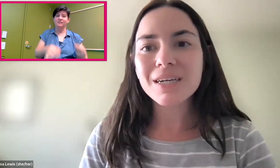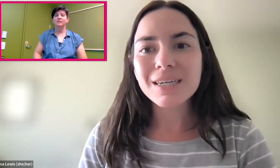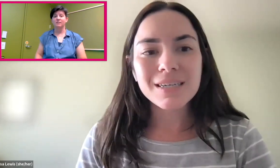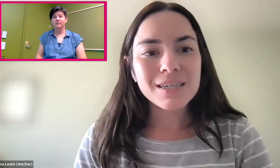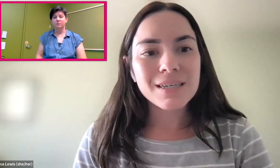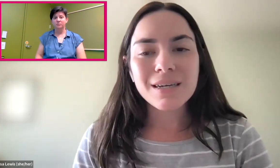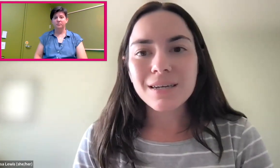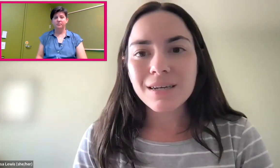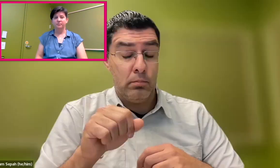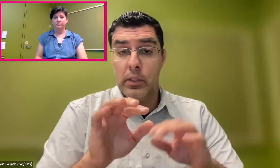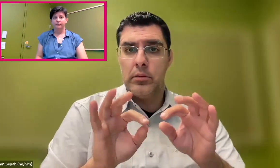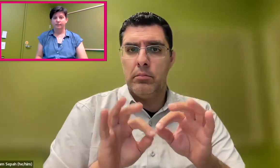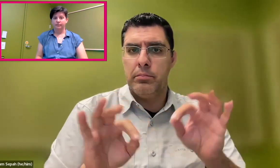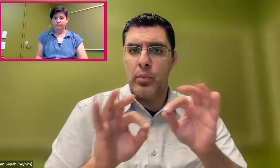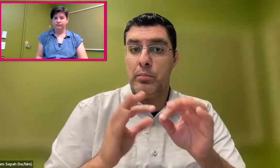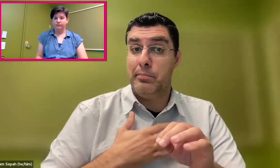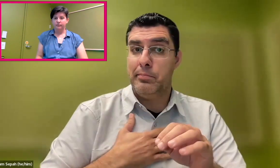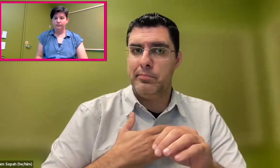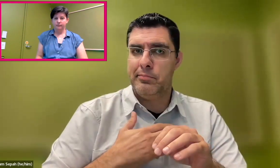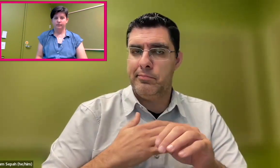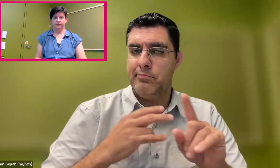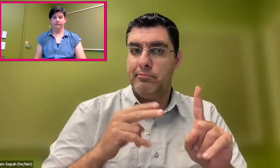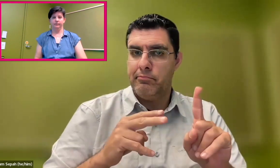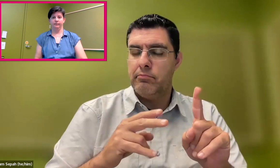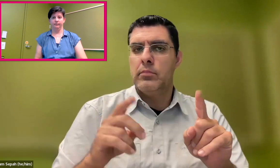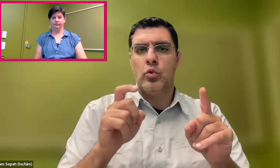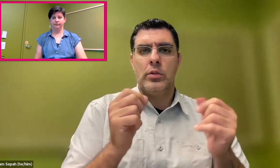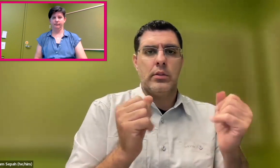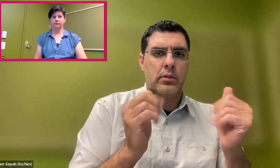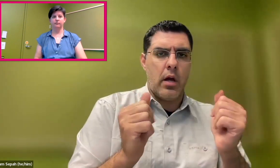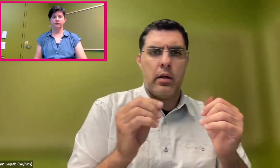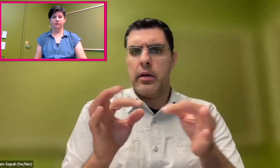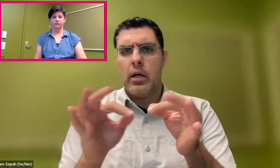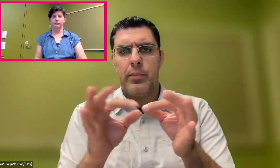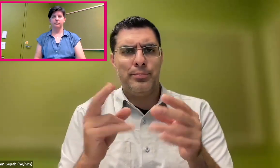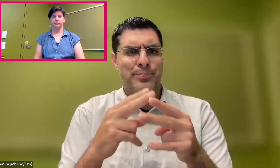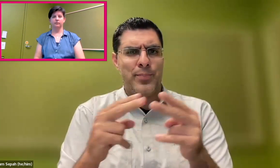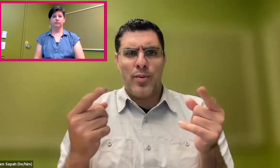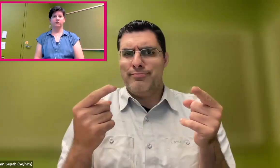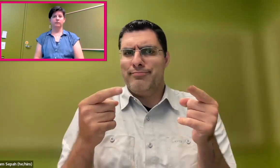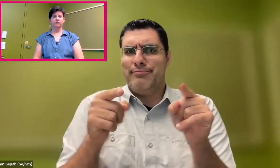Absolutely. Yeah, I think that we should have sign language